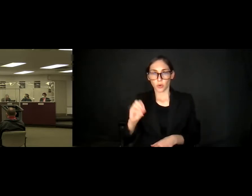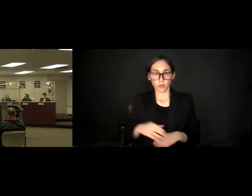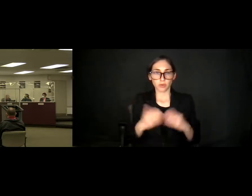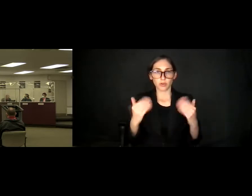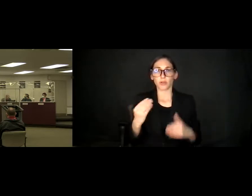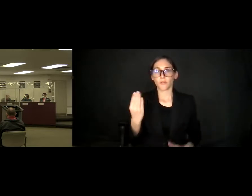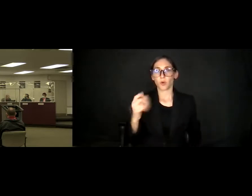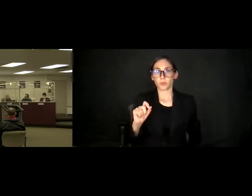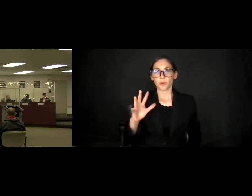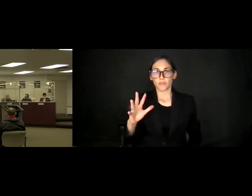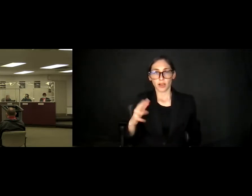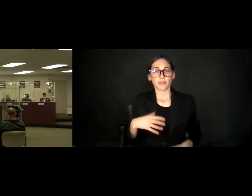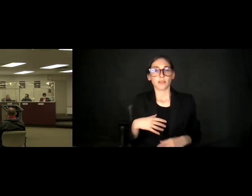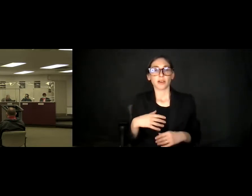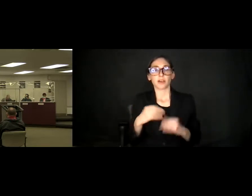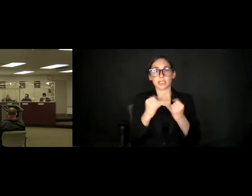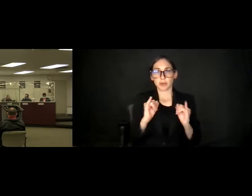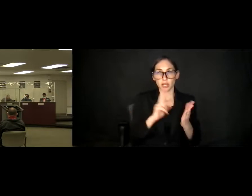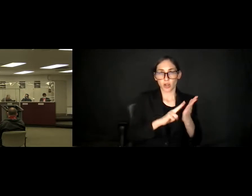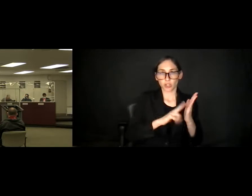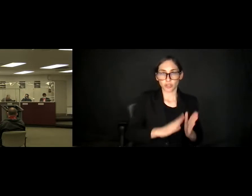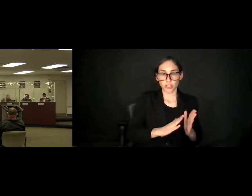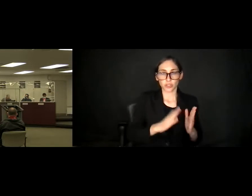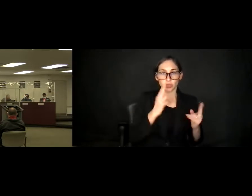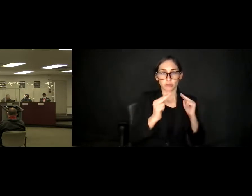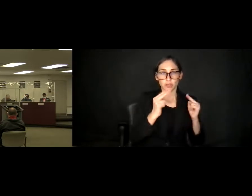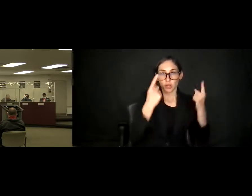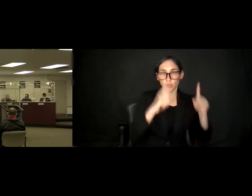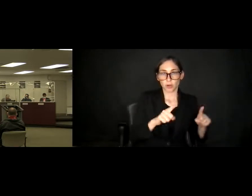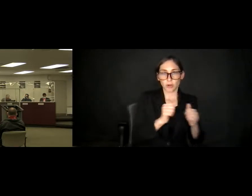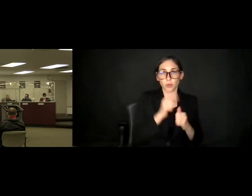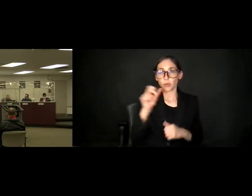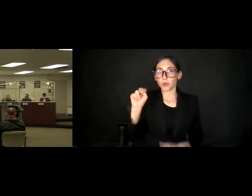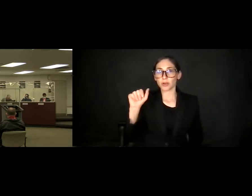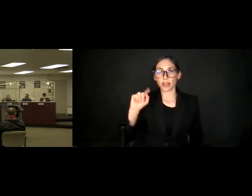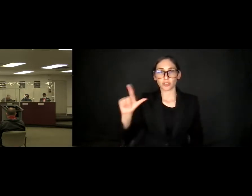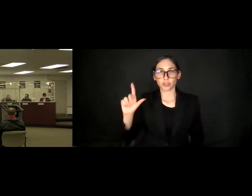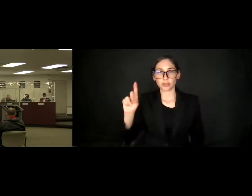Independent Contractor Agreement with National Demographics Corporation (NDC). May I hear a motion?